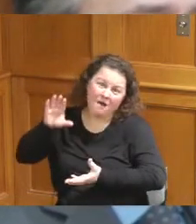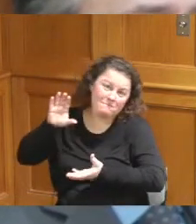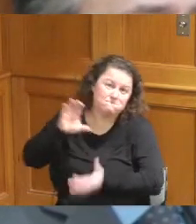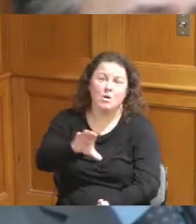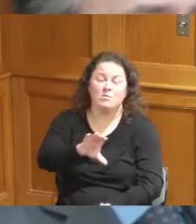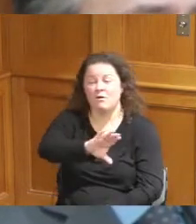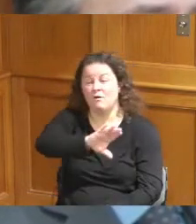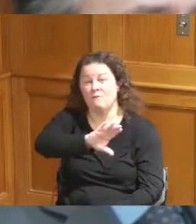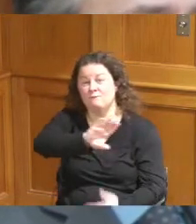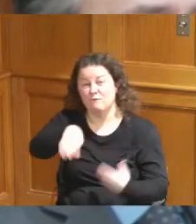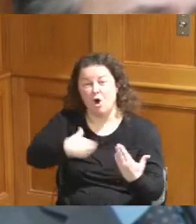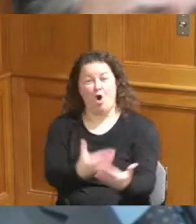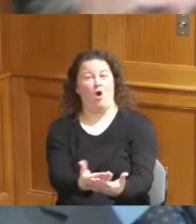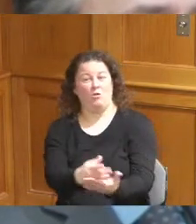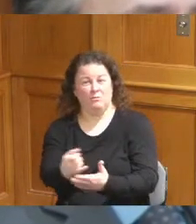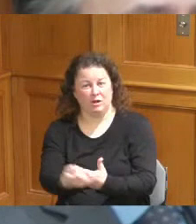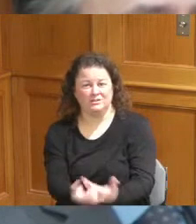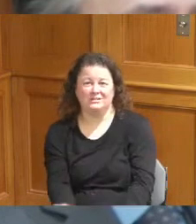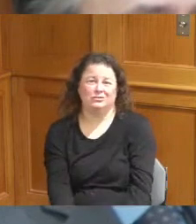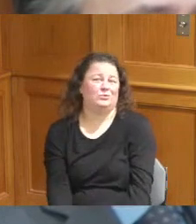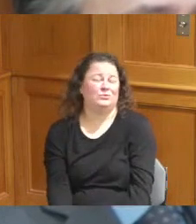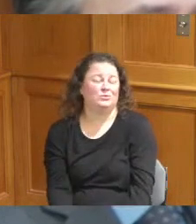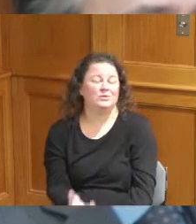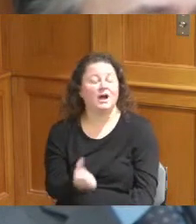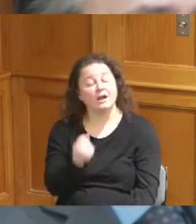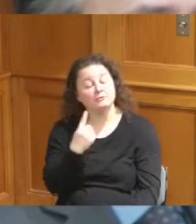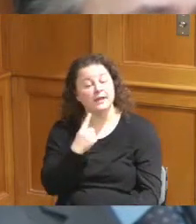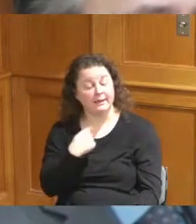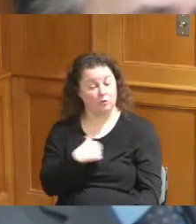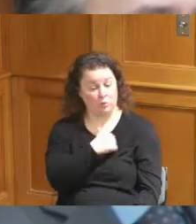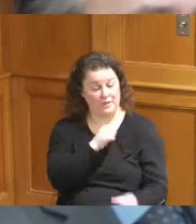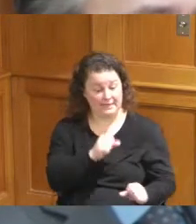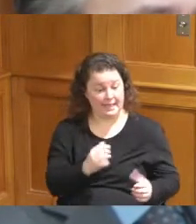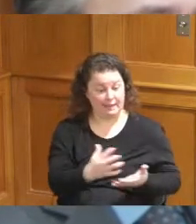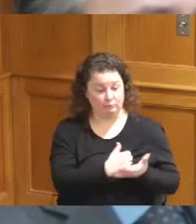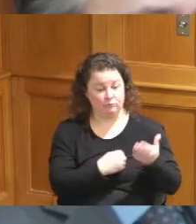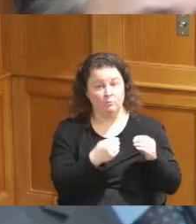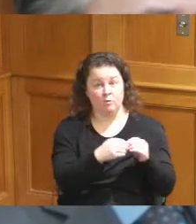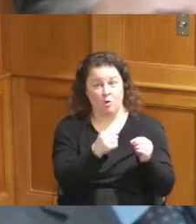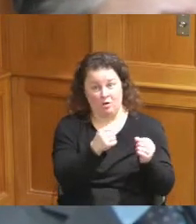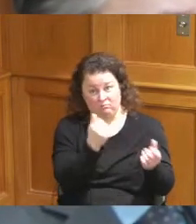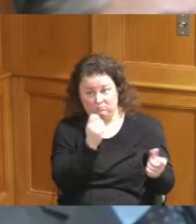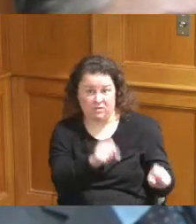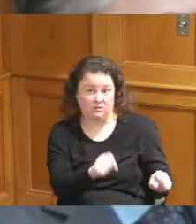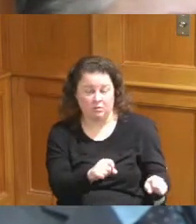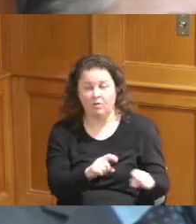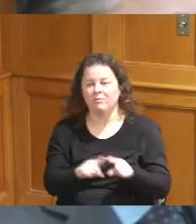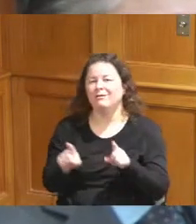about anything more that we can come up with but in collaboration with the city with this state